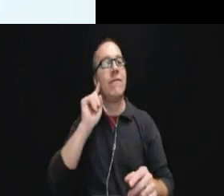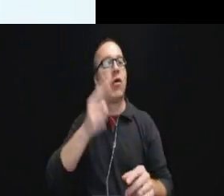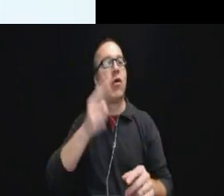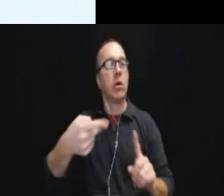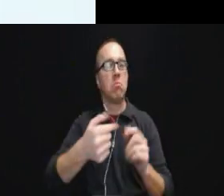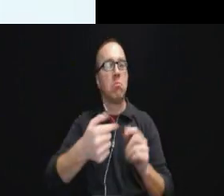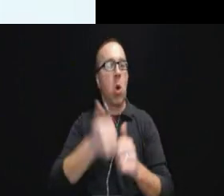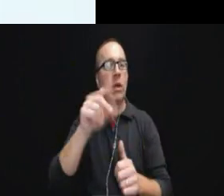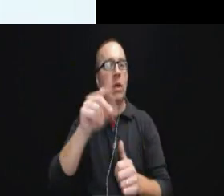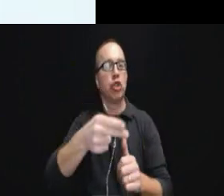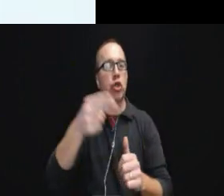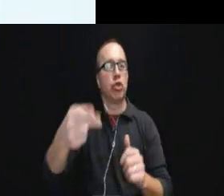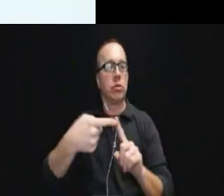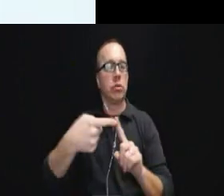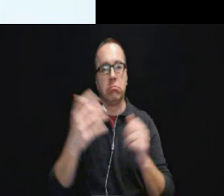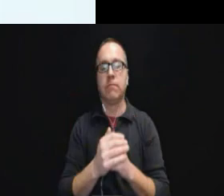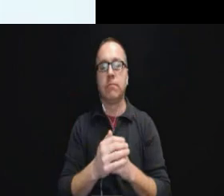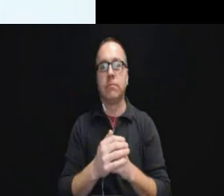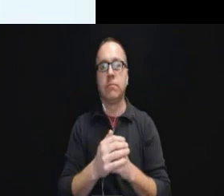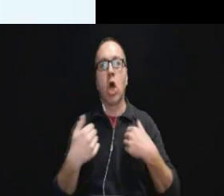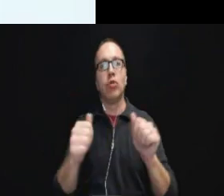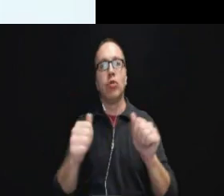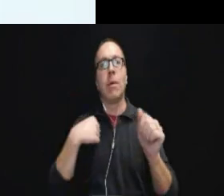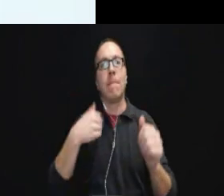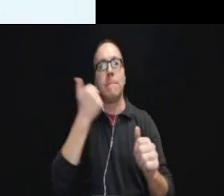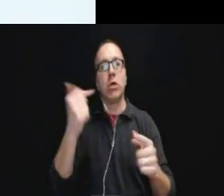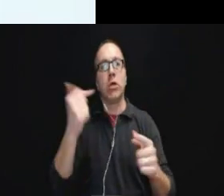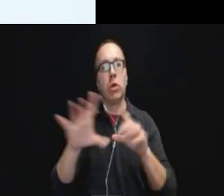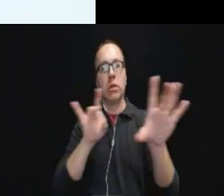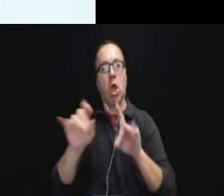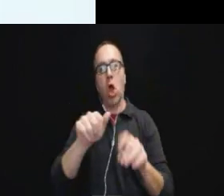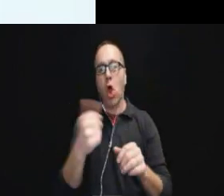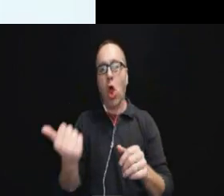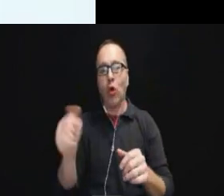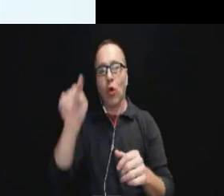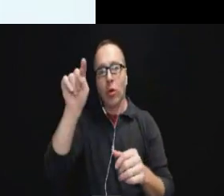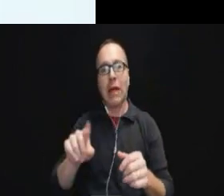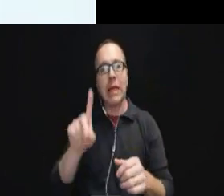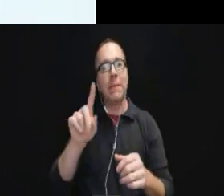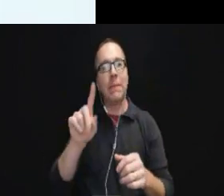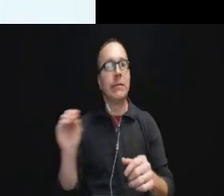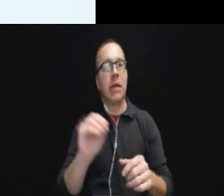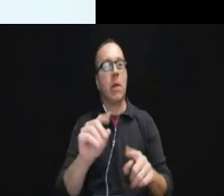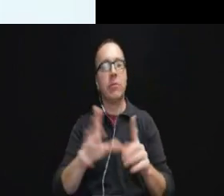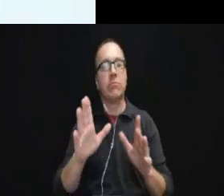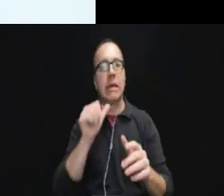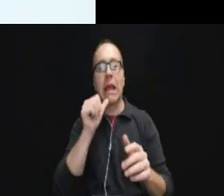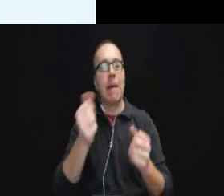I tried my best to throw in a couple of other disabilities but there is just not that much out there.